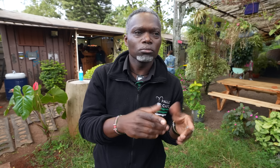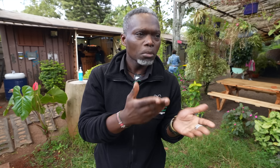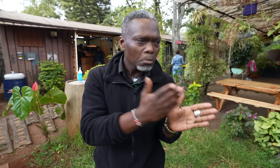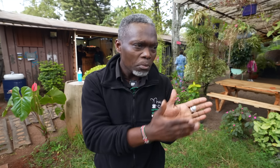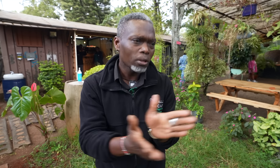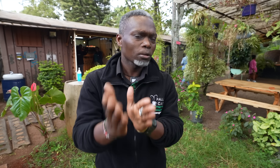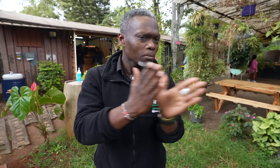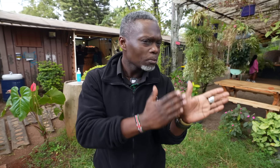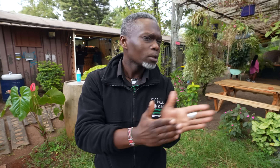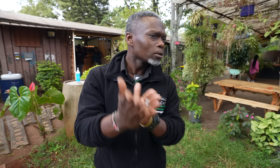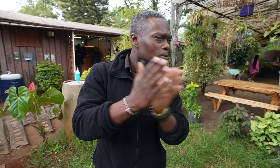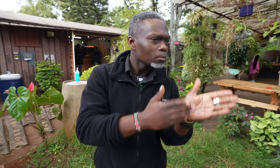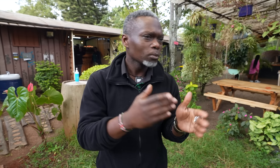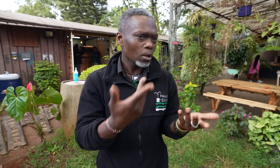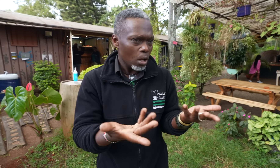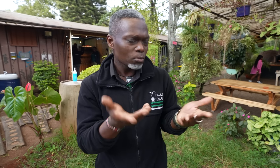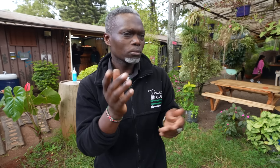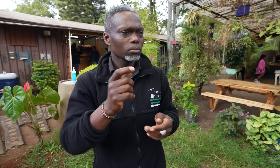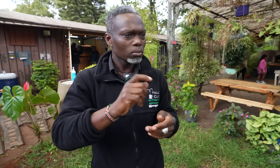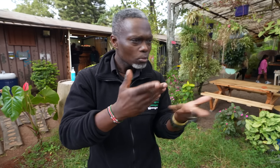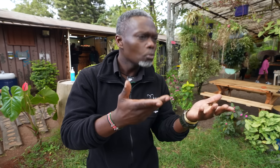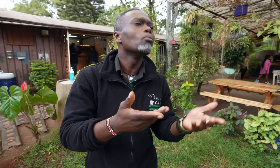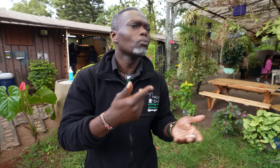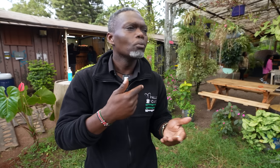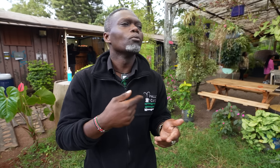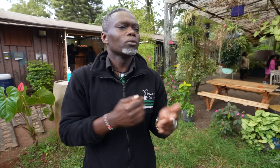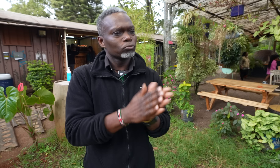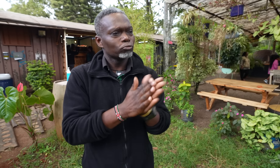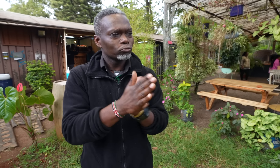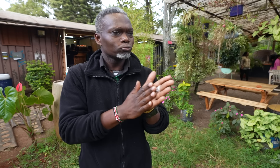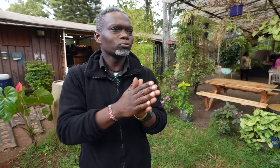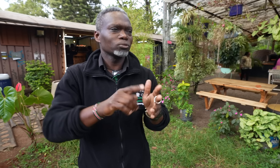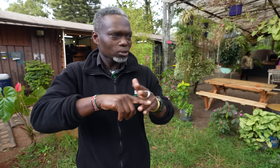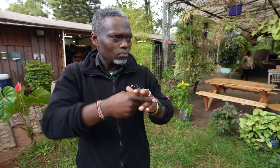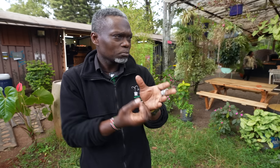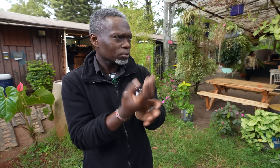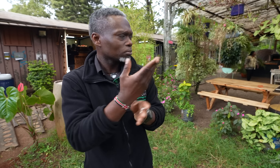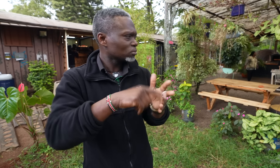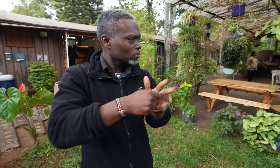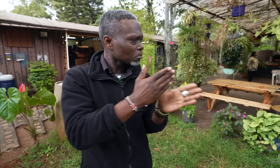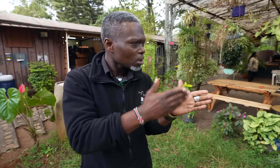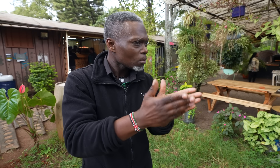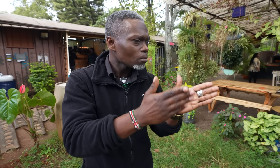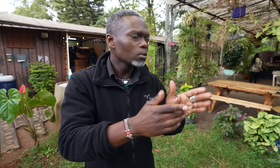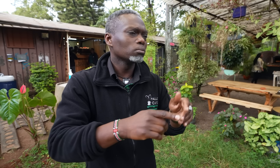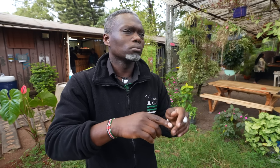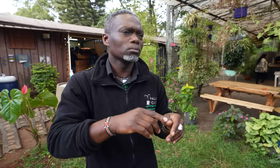They hired me, and I joined the other Deaf staff in learning the food business.